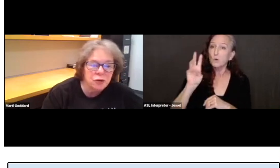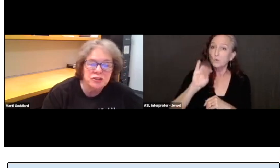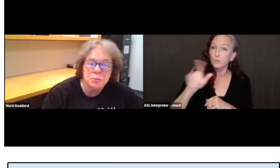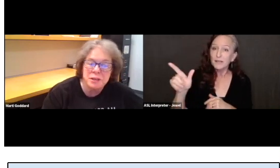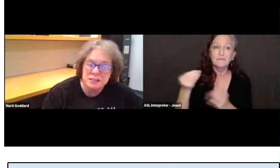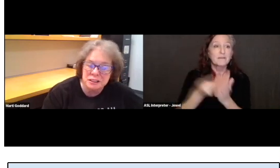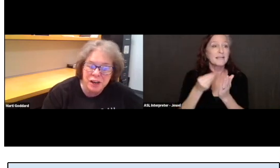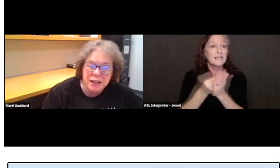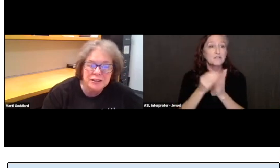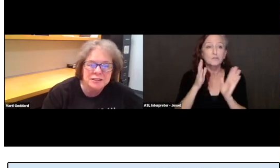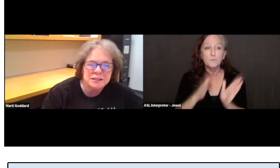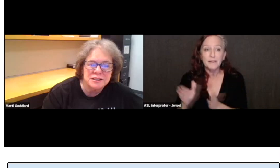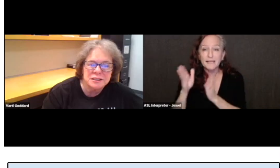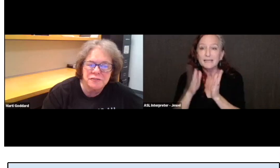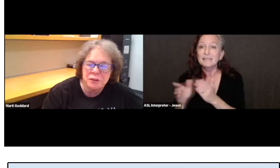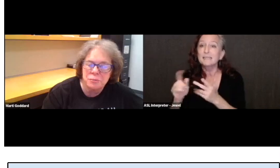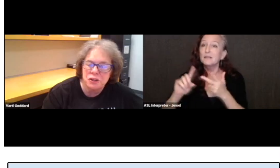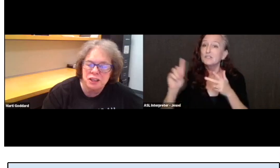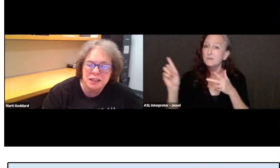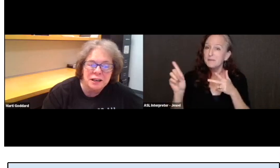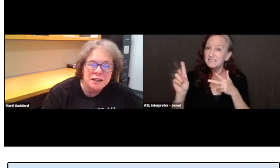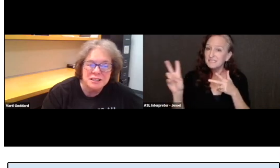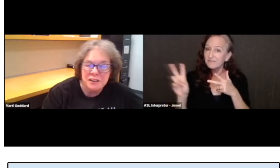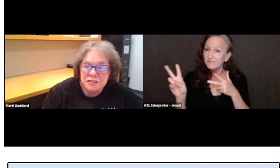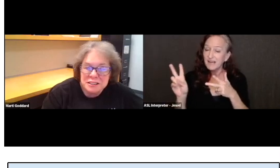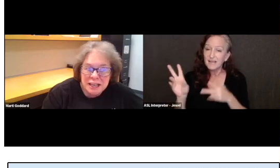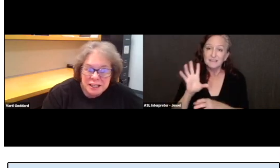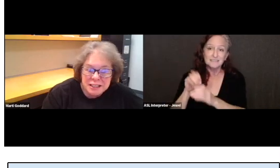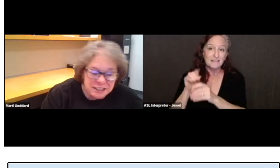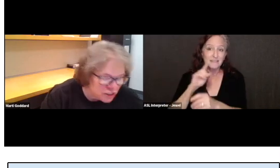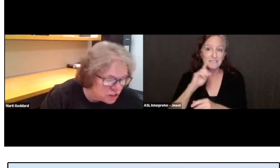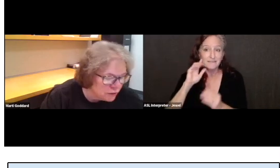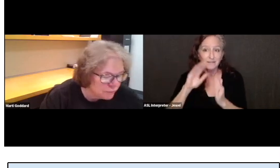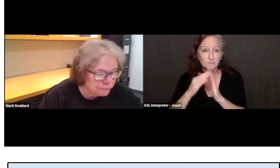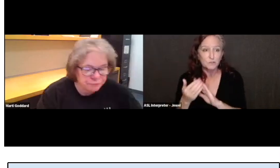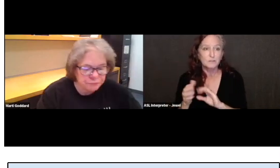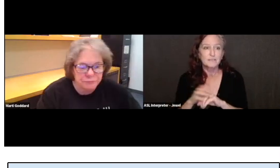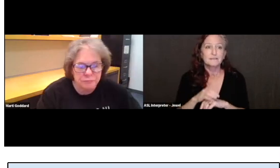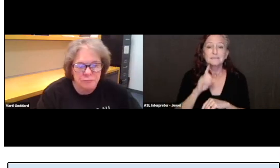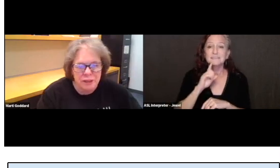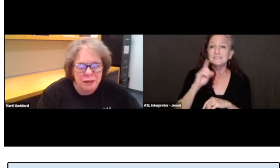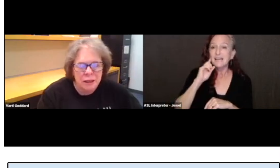or domestic violence in the deaf community. Deafness and addiction.